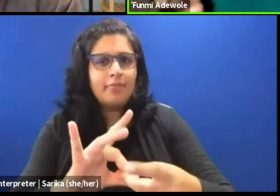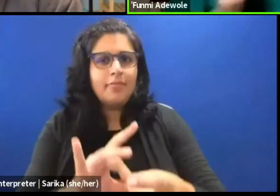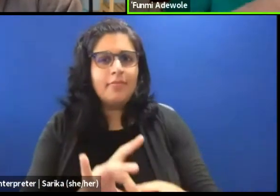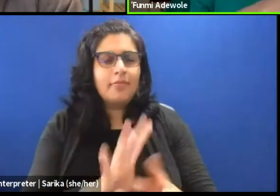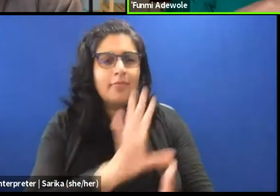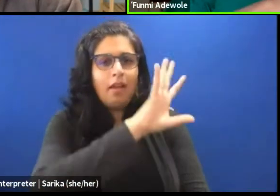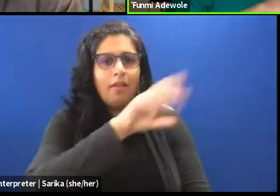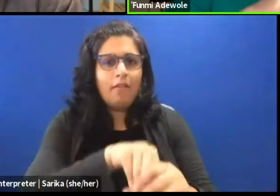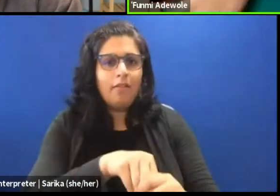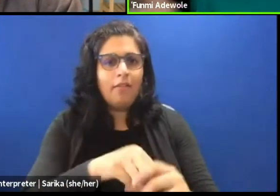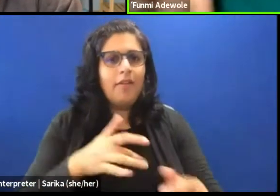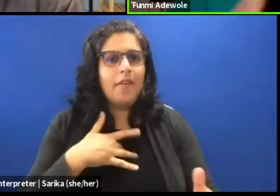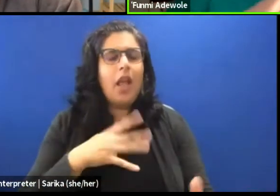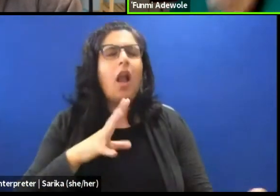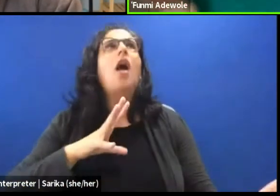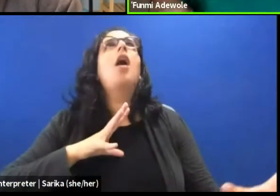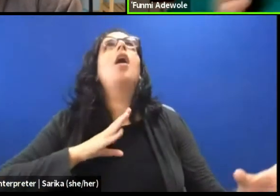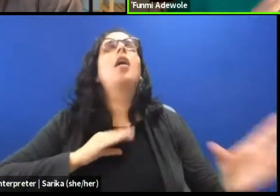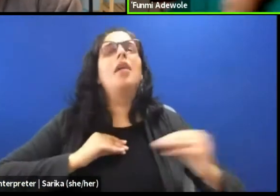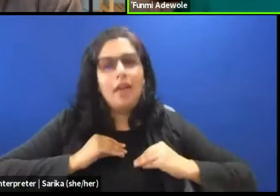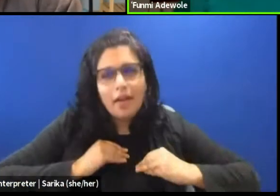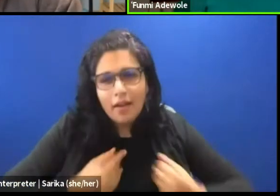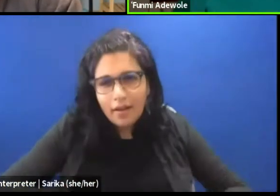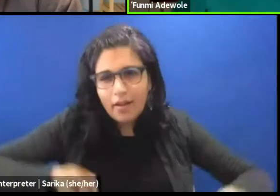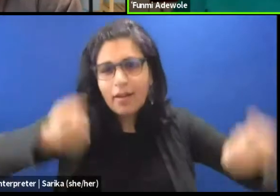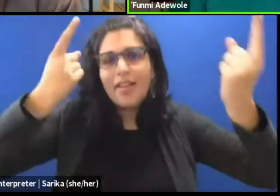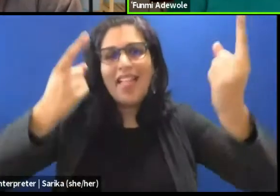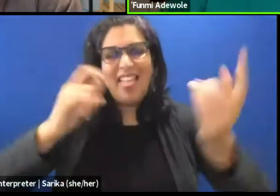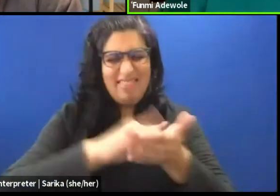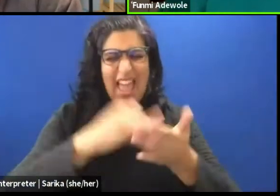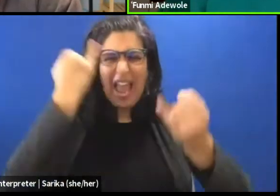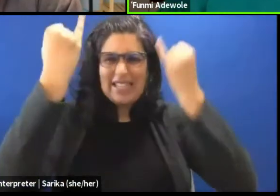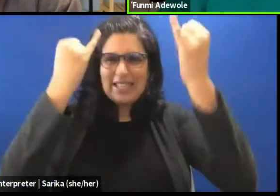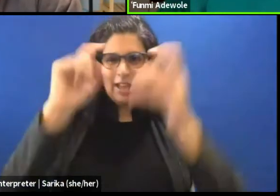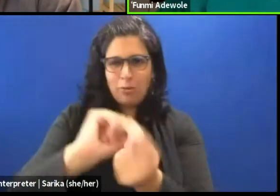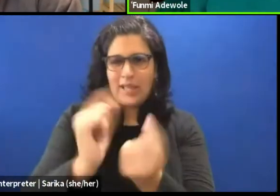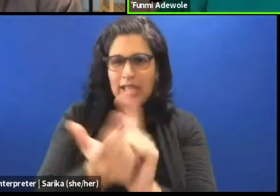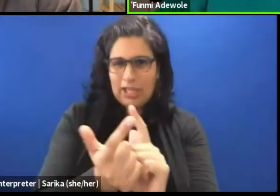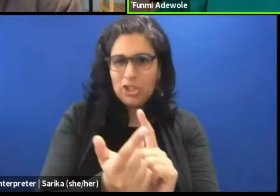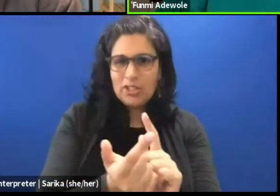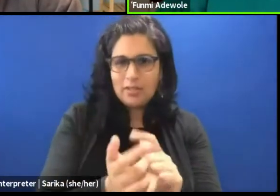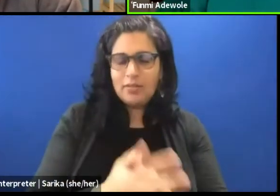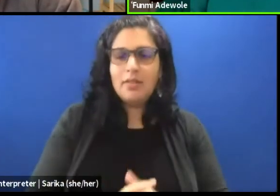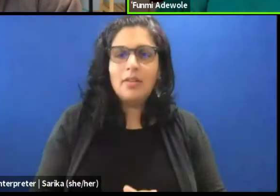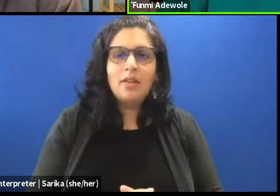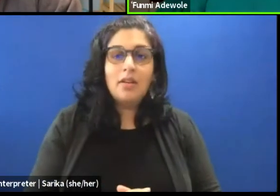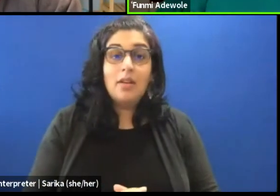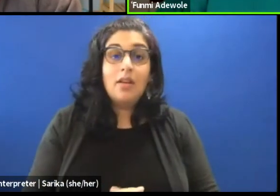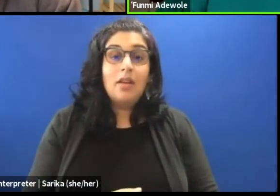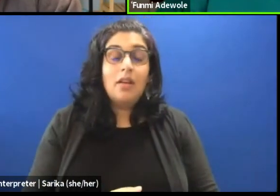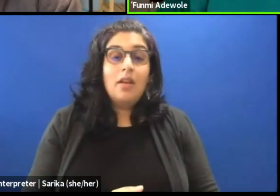So there is an idea of translation there and I would say it's because of that average career.